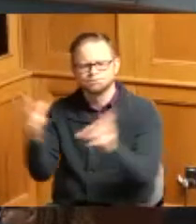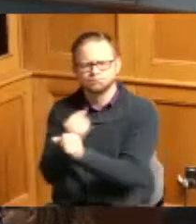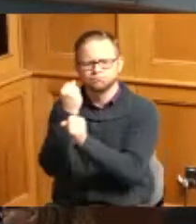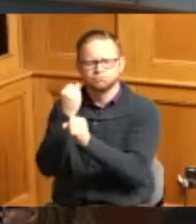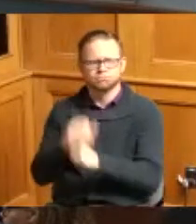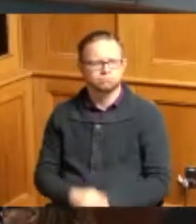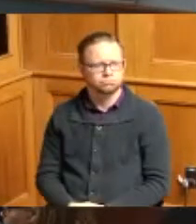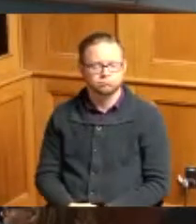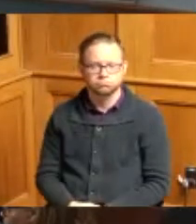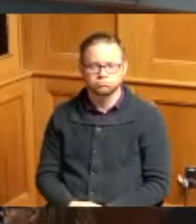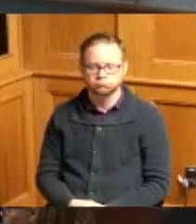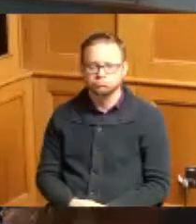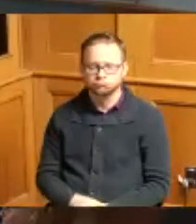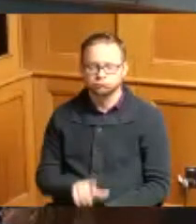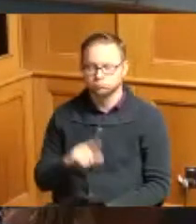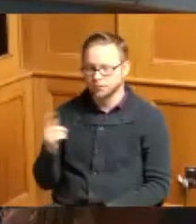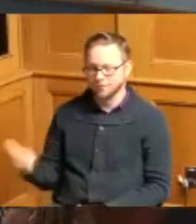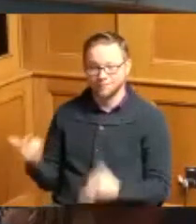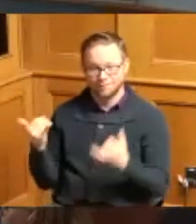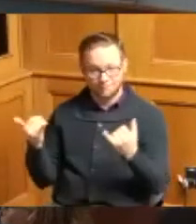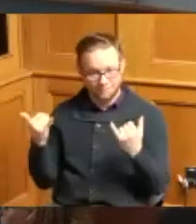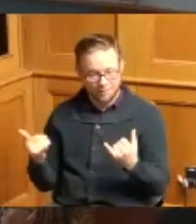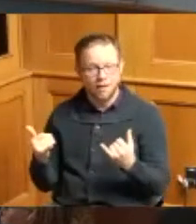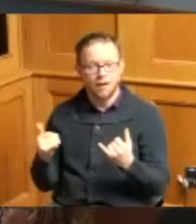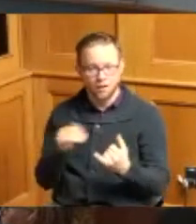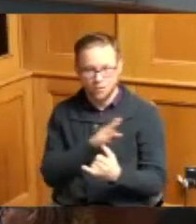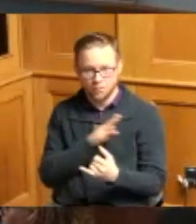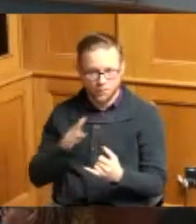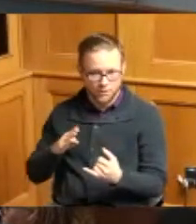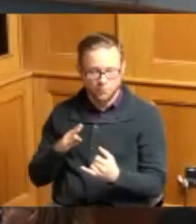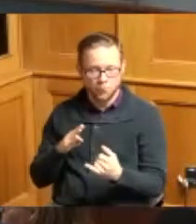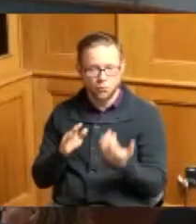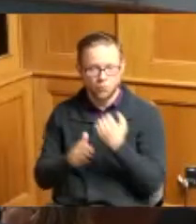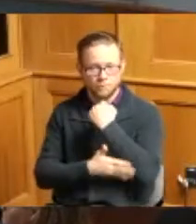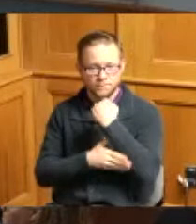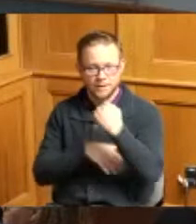now therefore be it proclaimed that the Board of County Commissioners hereby congratulate